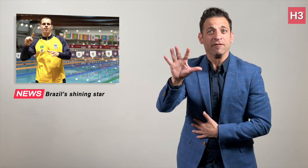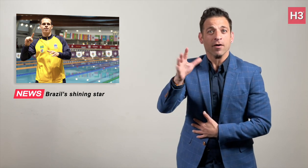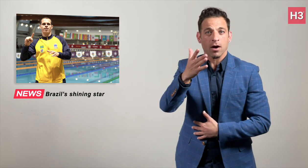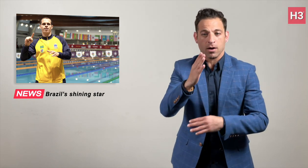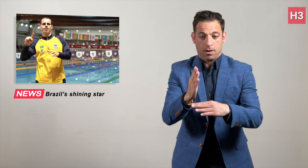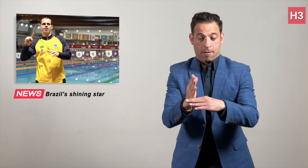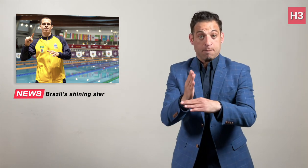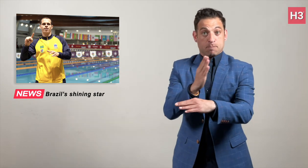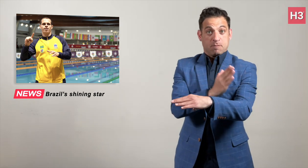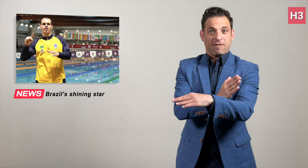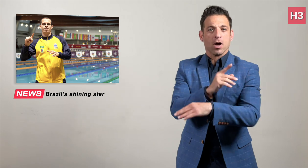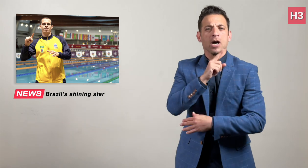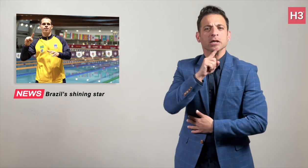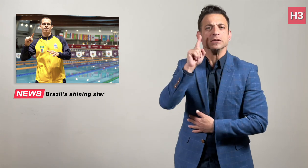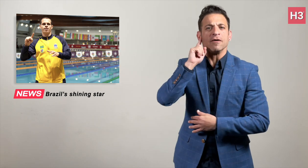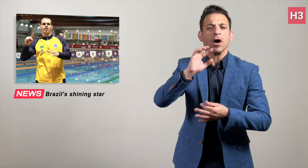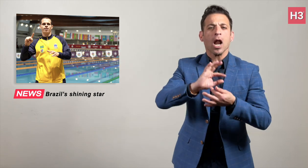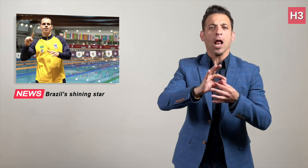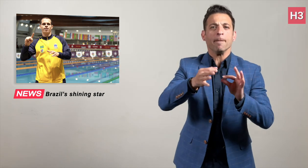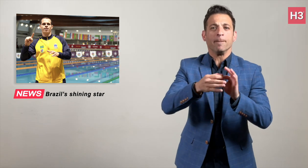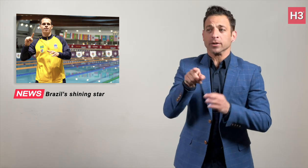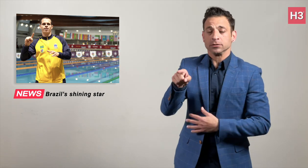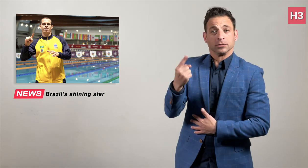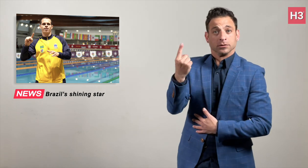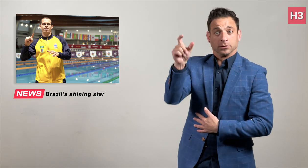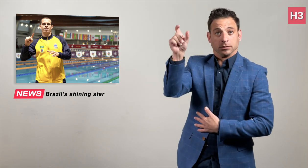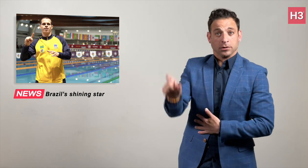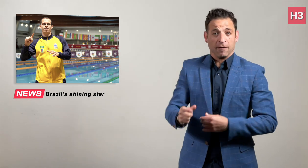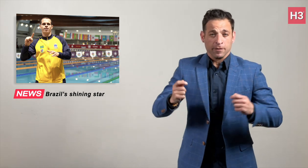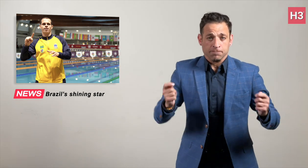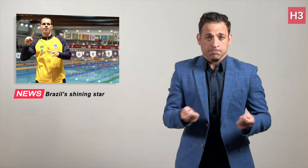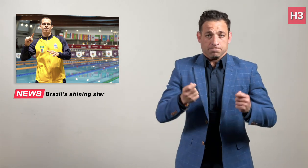Pre-Deaflympics, he trained on his own